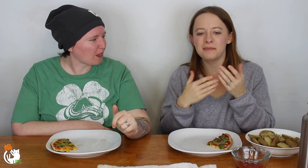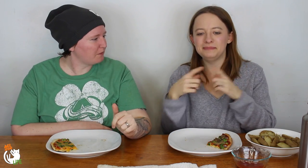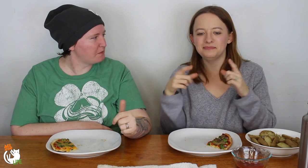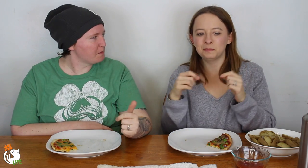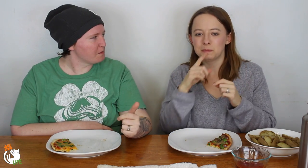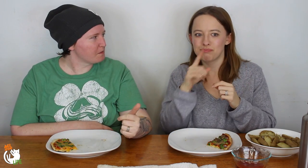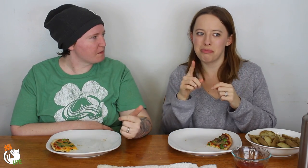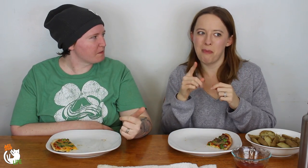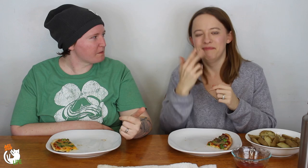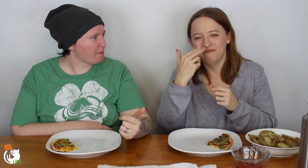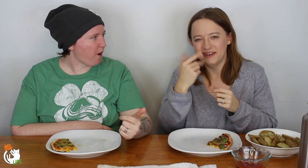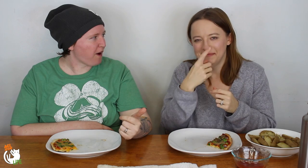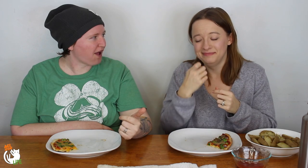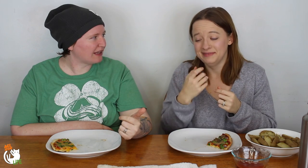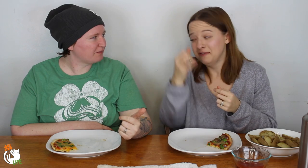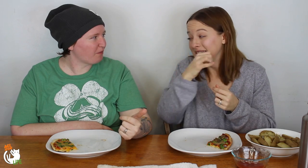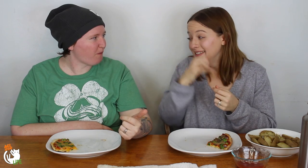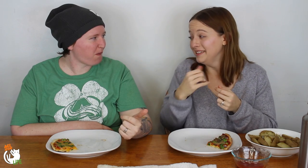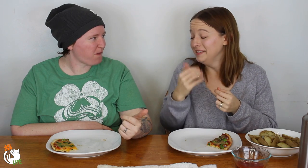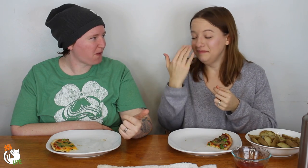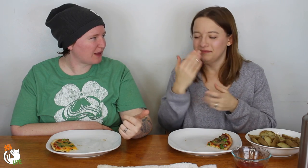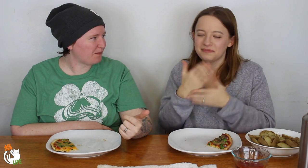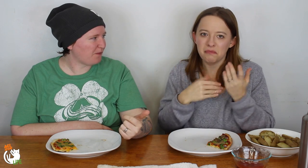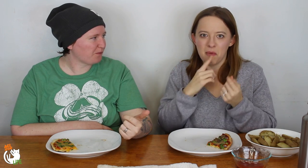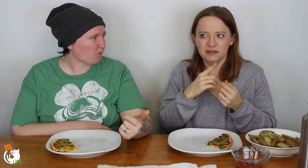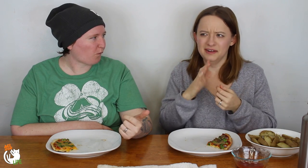Well, some of the cards were really funny because they were ridiculous.